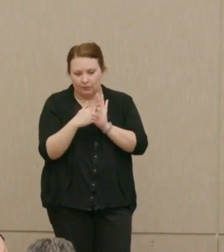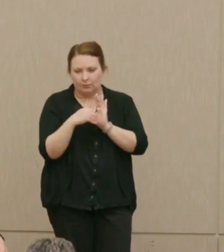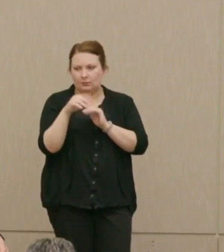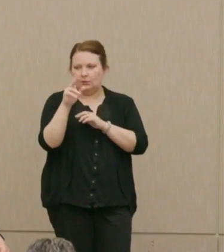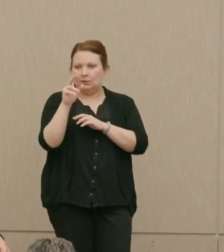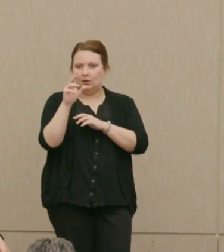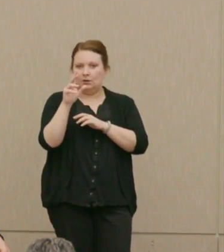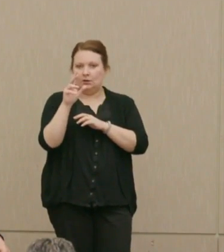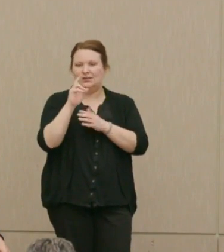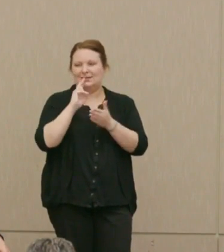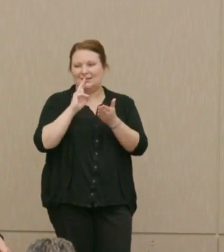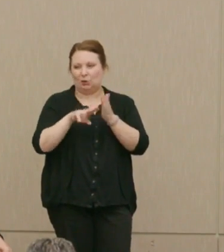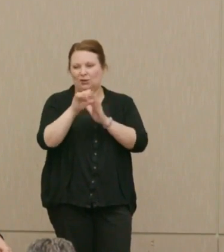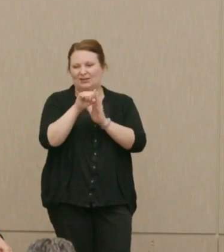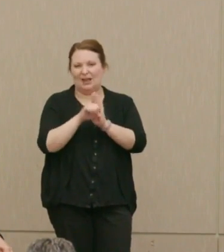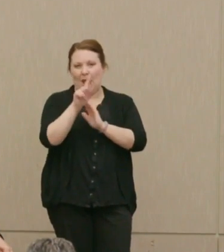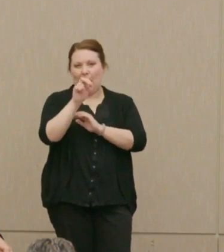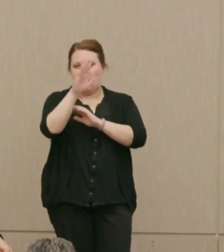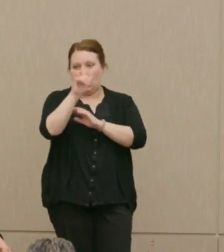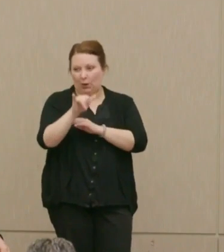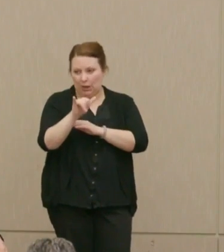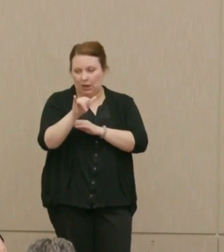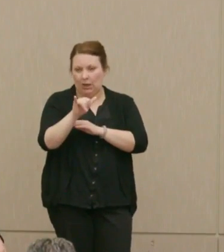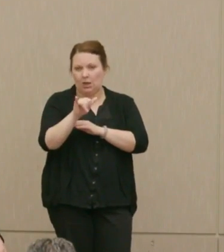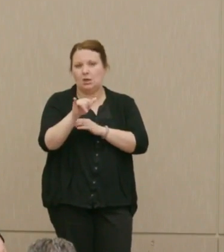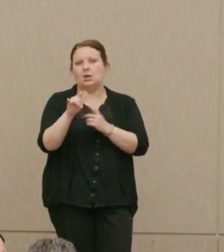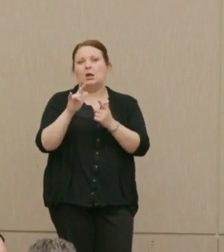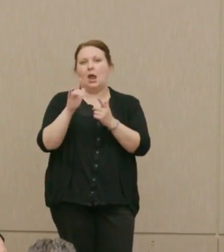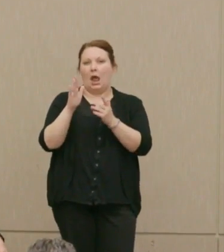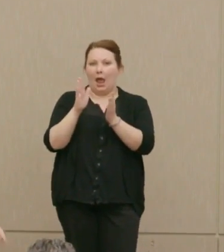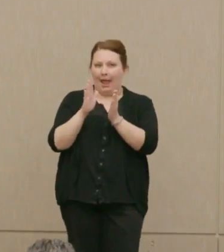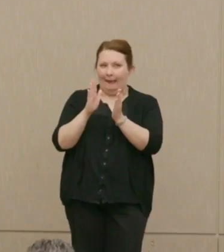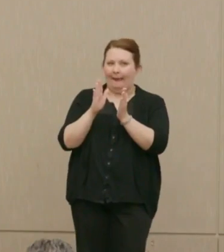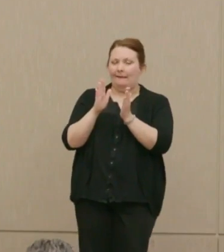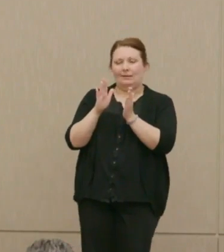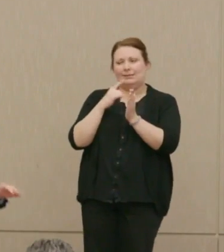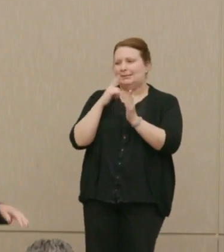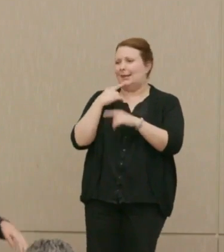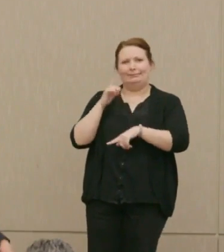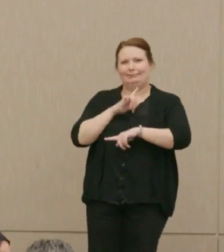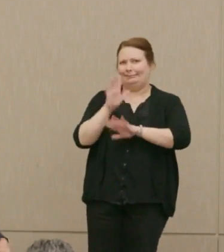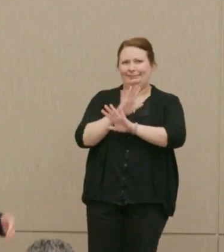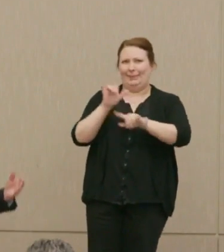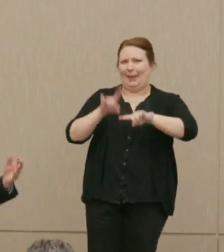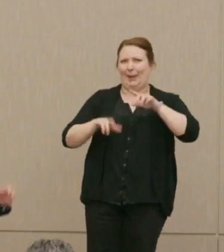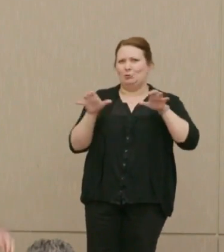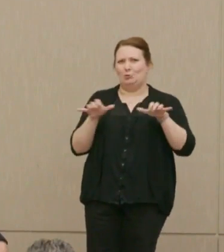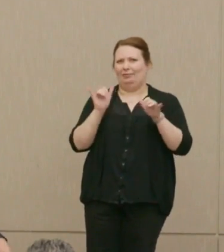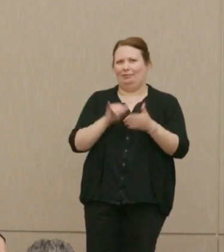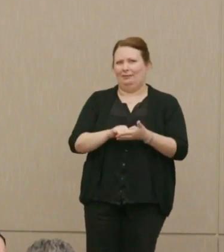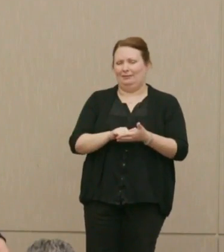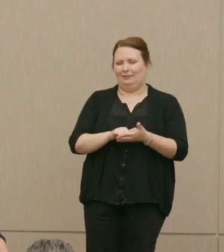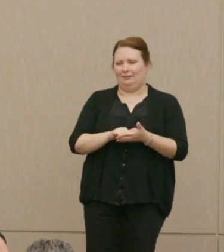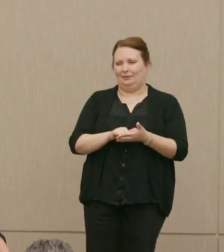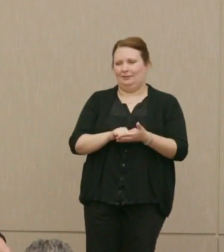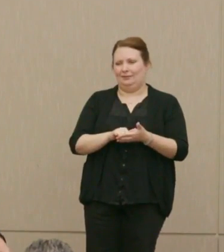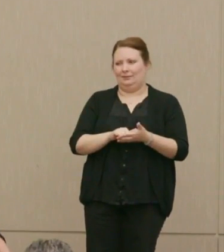again, Kerry and Ash Carter of Defense said, "We can't do that." He backed off.